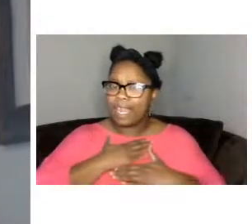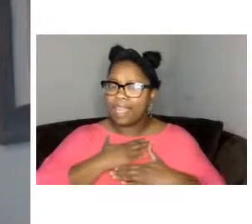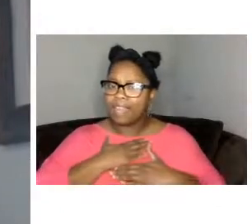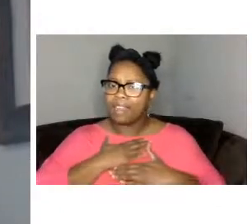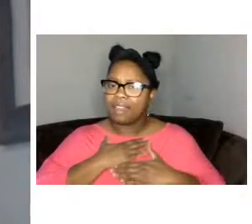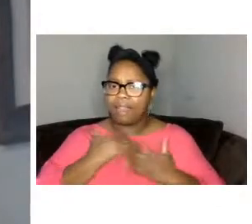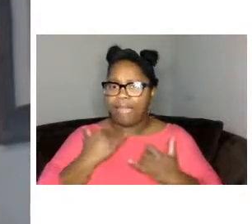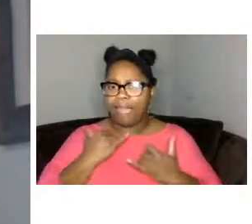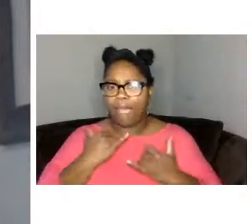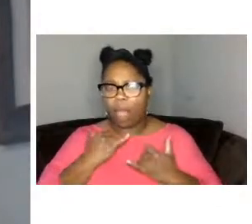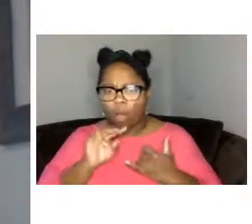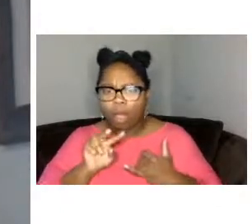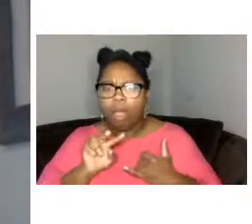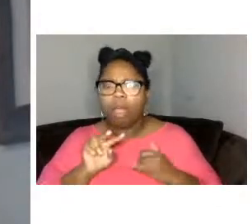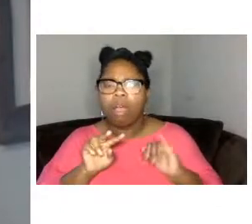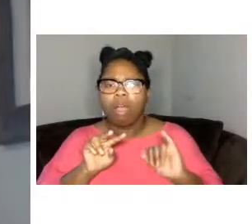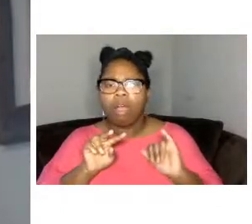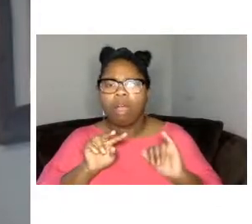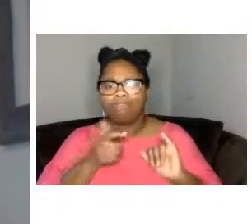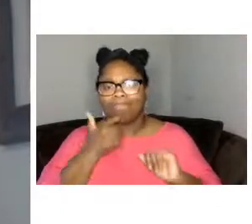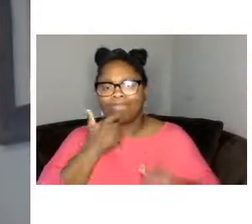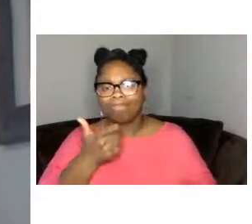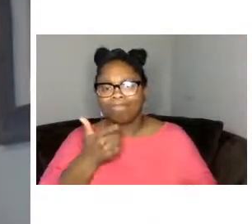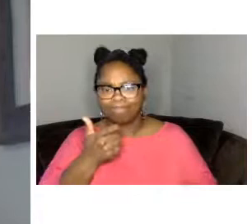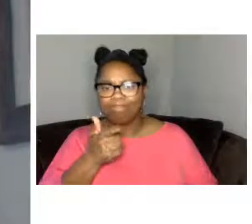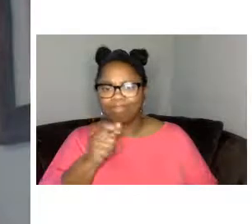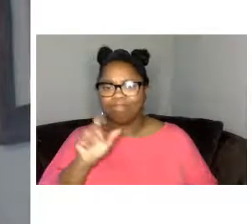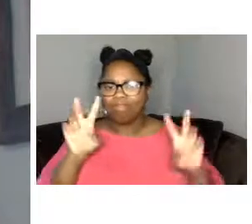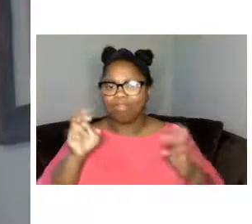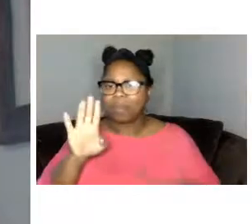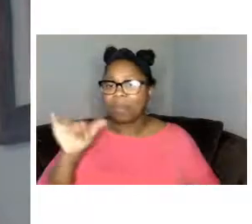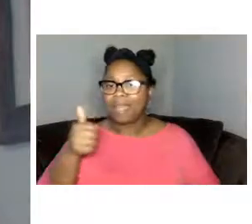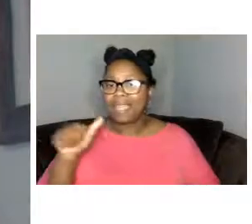understanding of by any means necessary our next film is